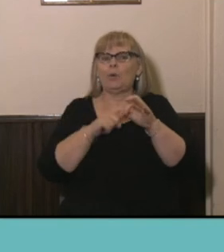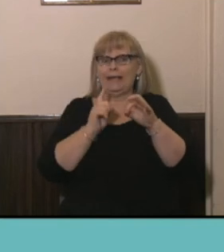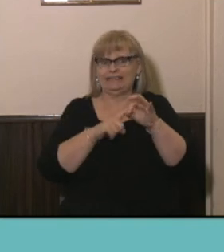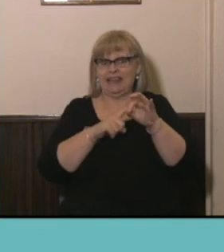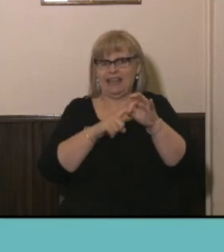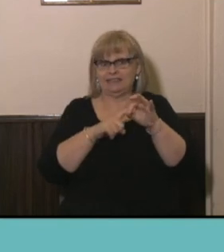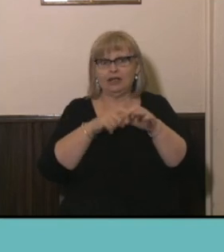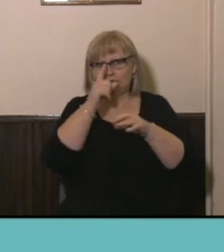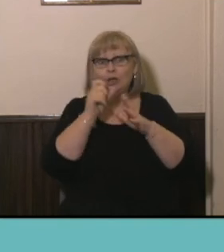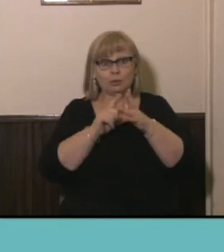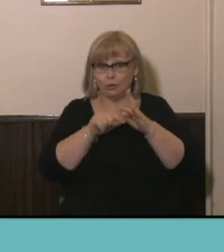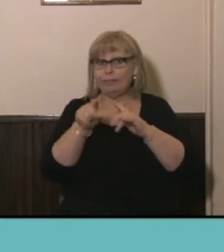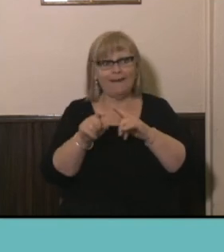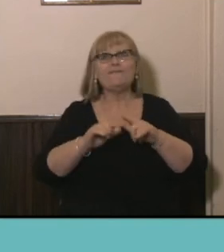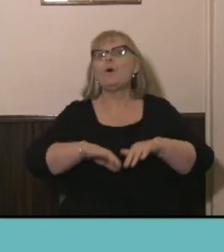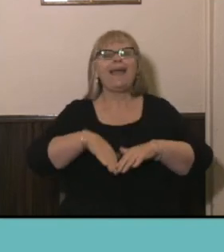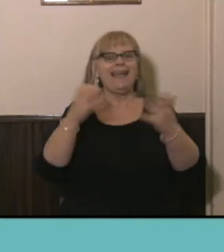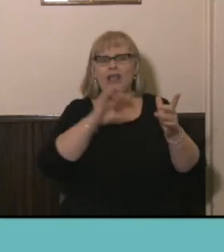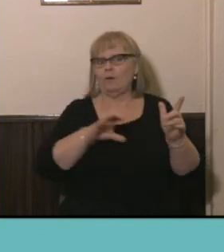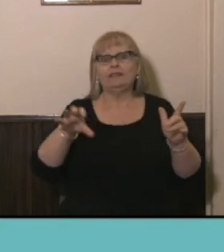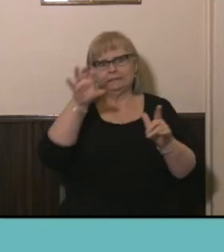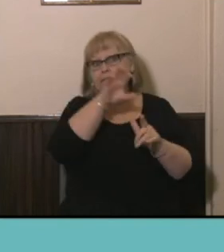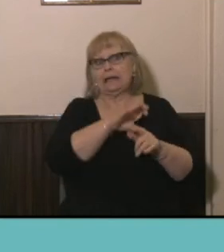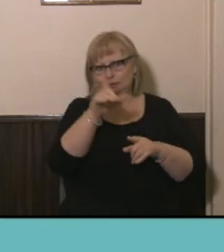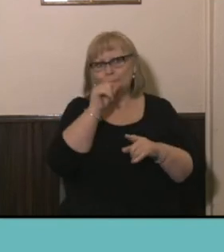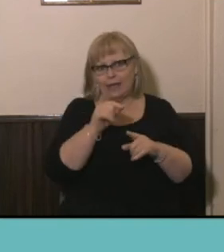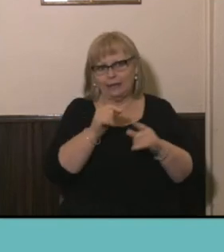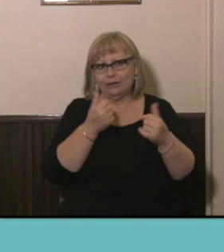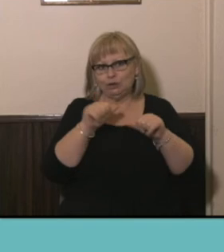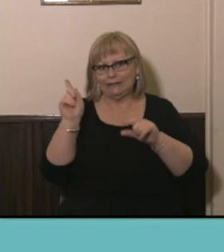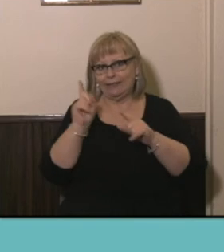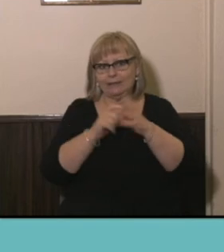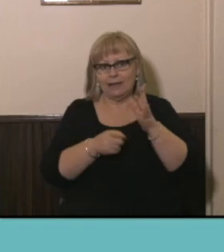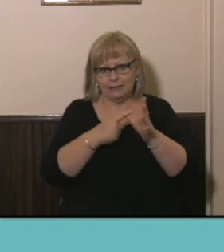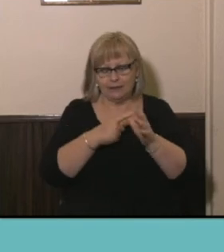for any of the states or territories in the country. In Queensland